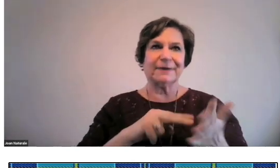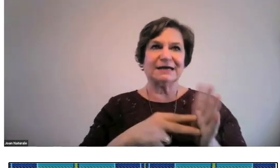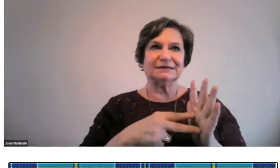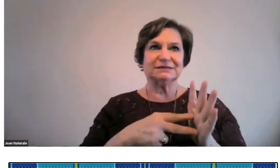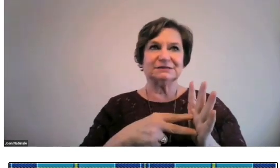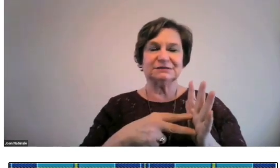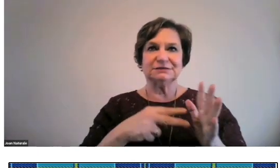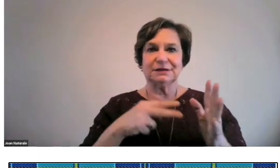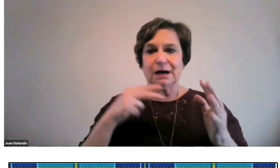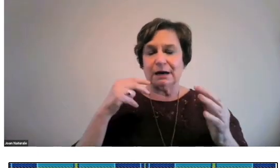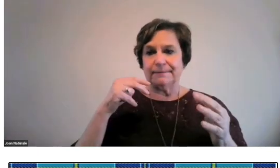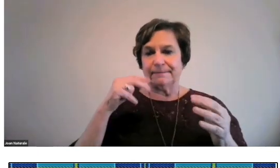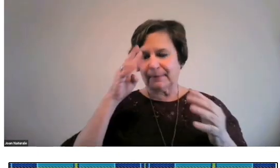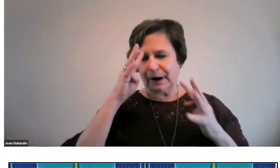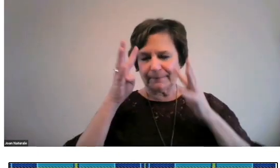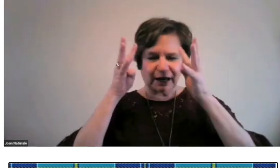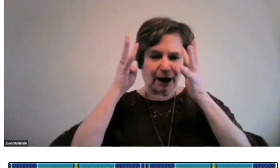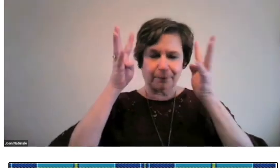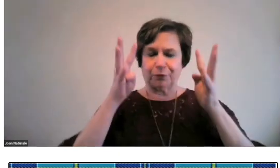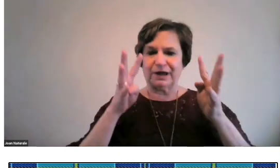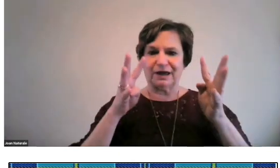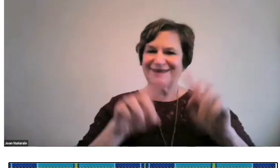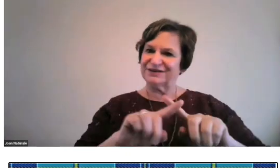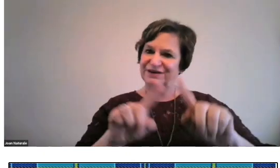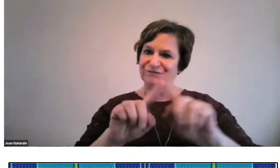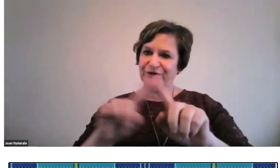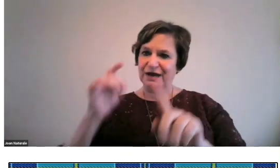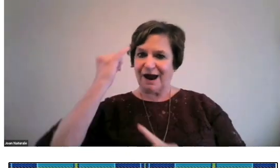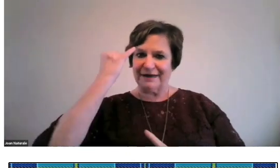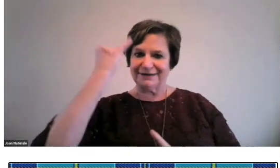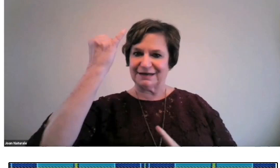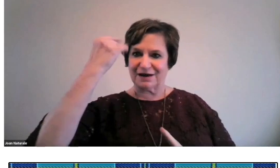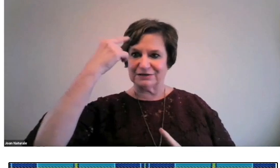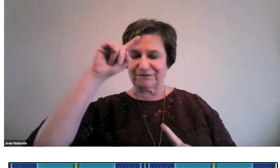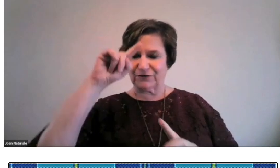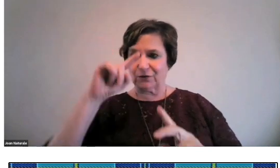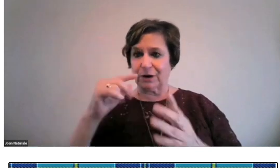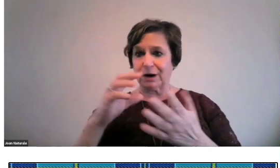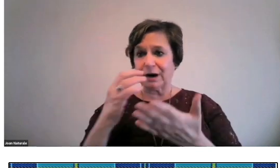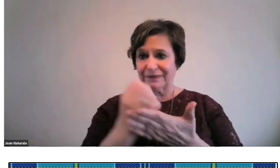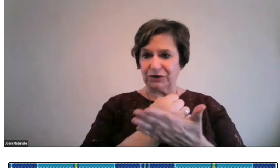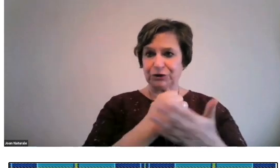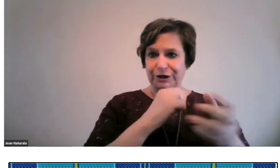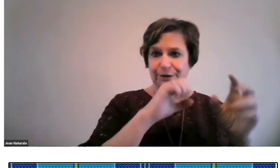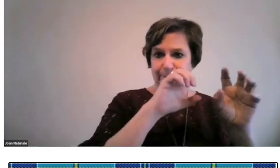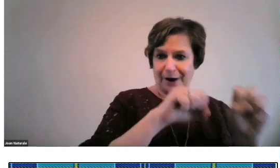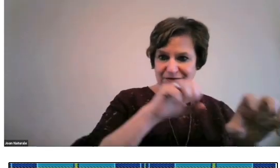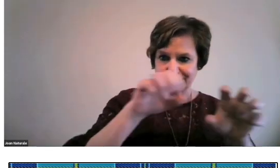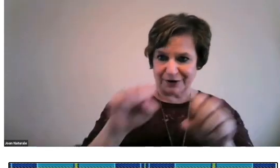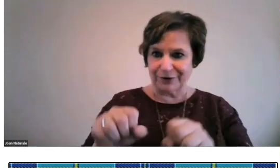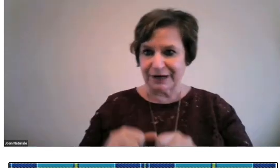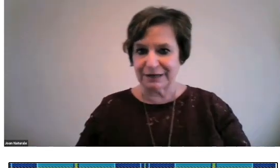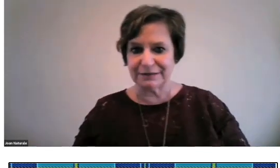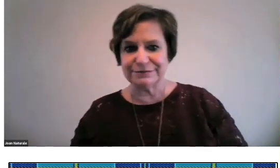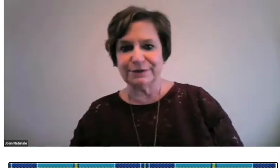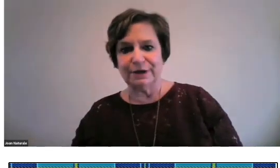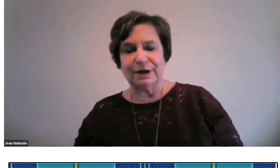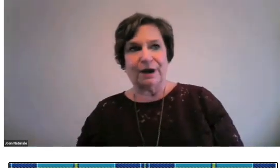It means coming up with different ideas for collection possibilities.